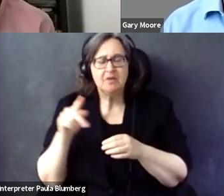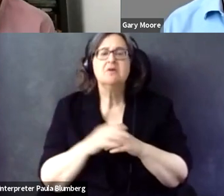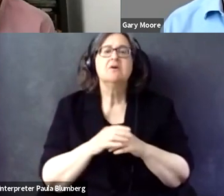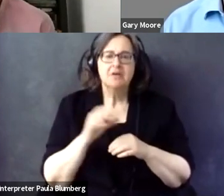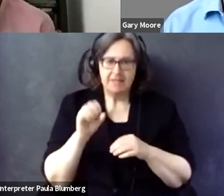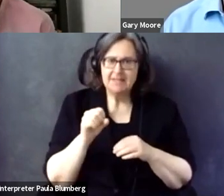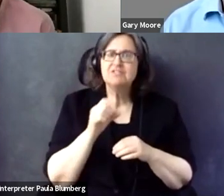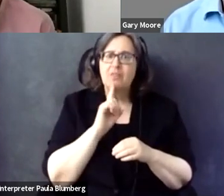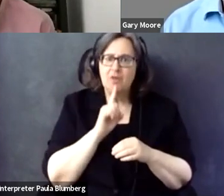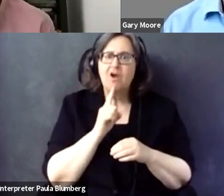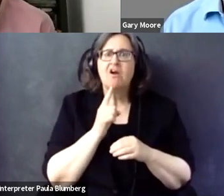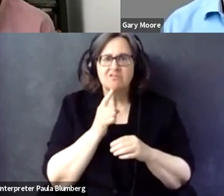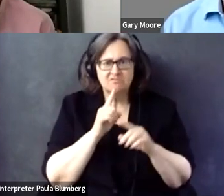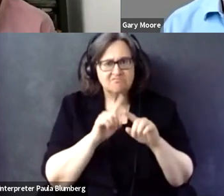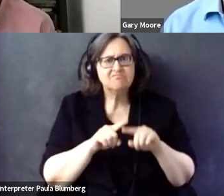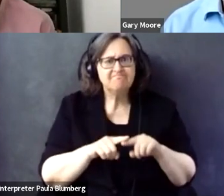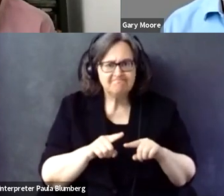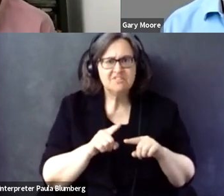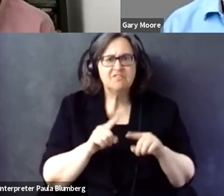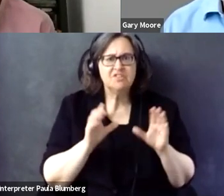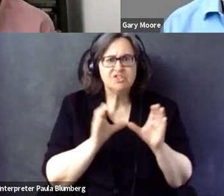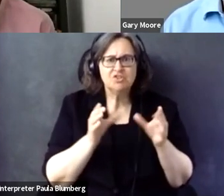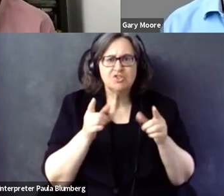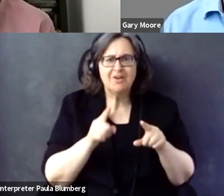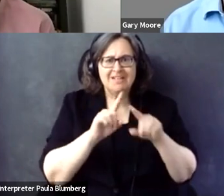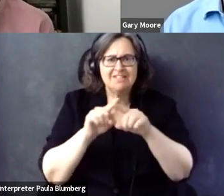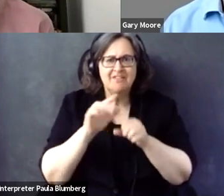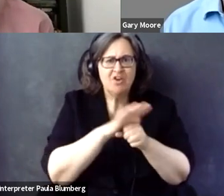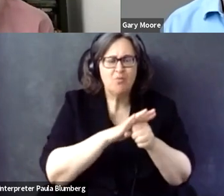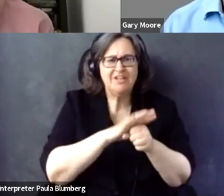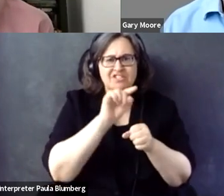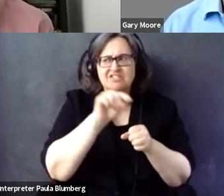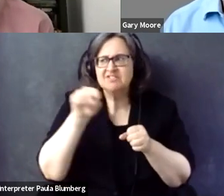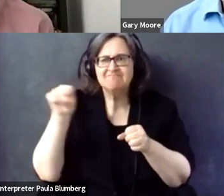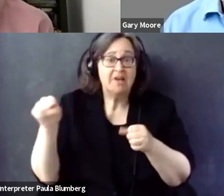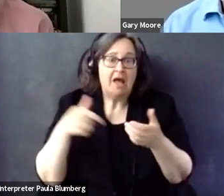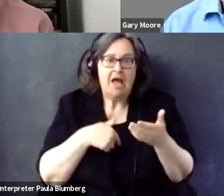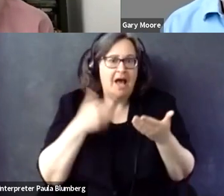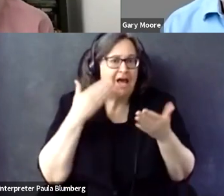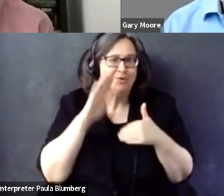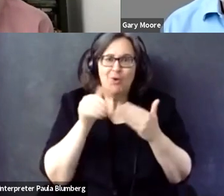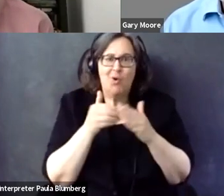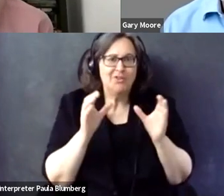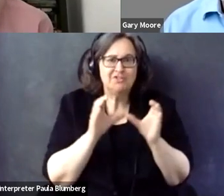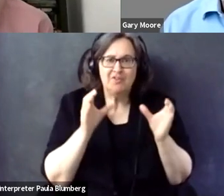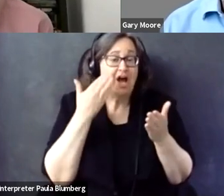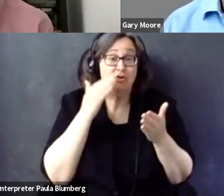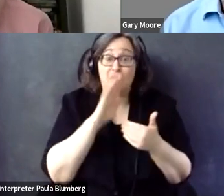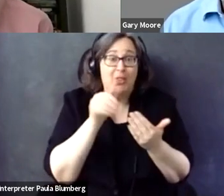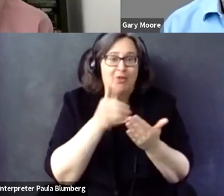, what about other certifications that are not part of IAAP? There are things like this going on in different regions and, of course,